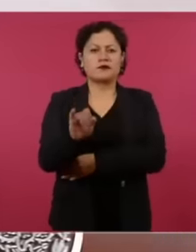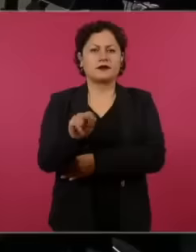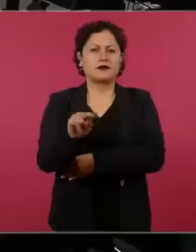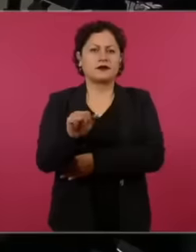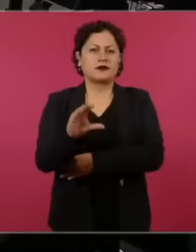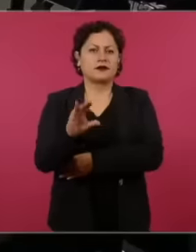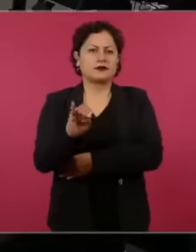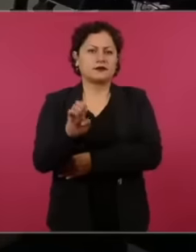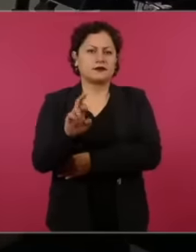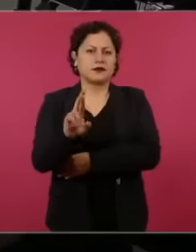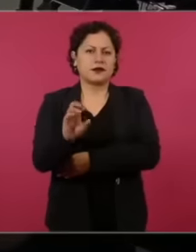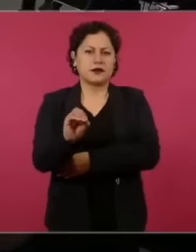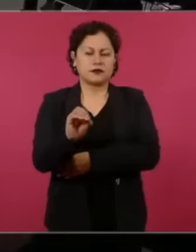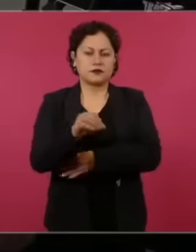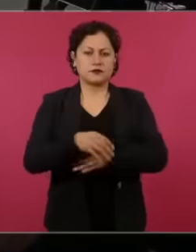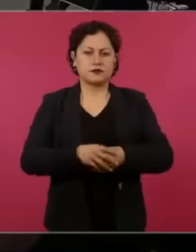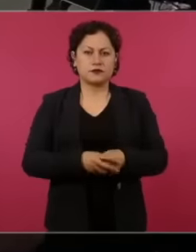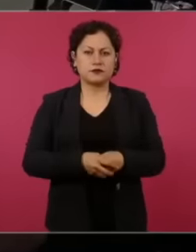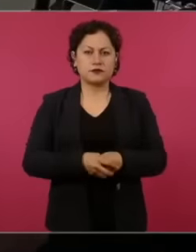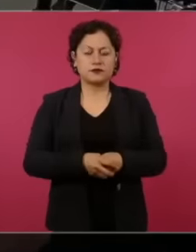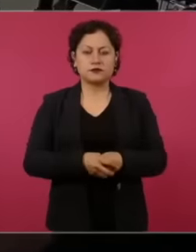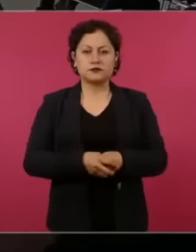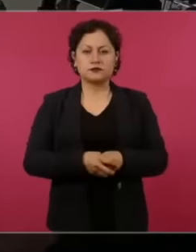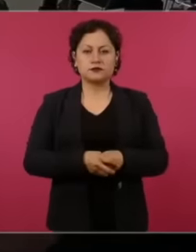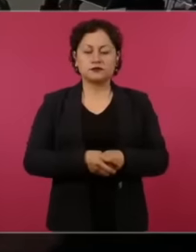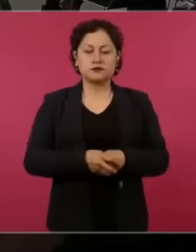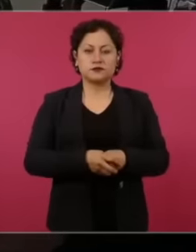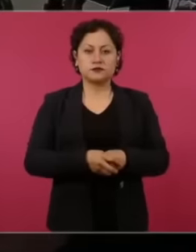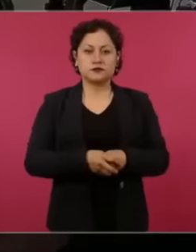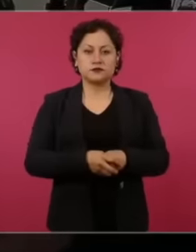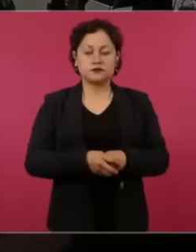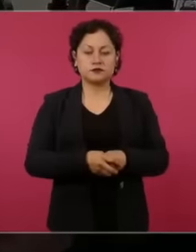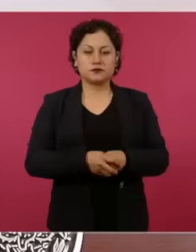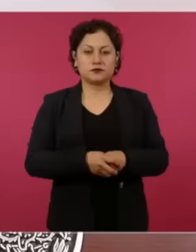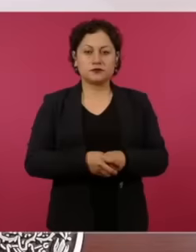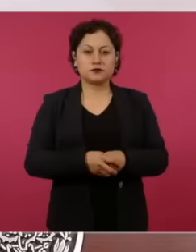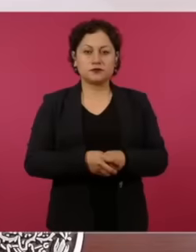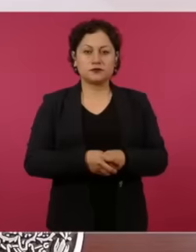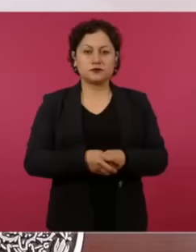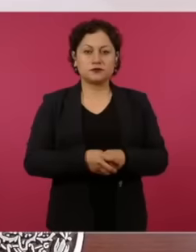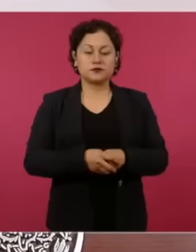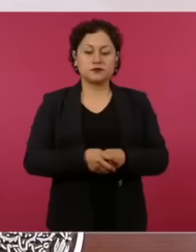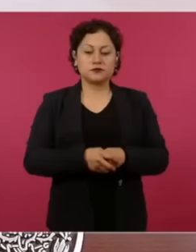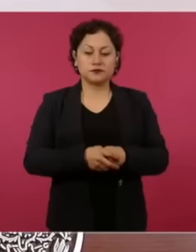always took away from us